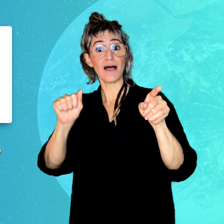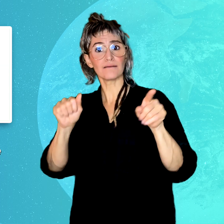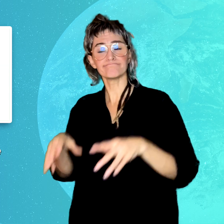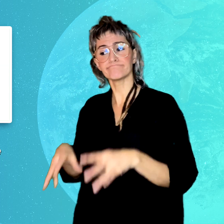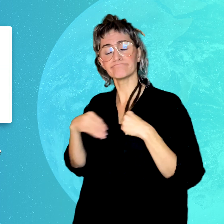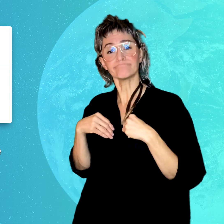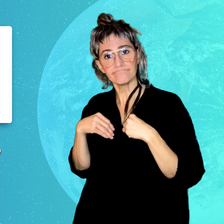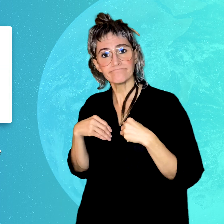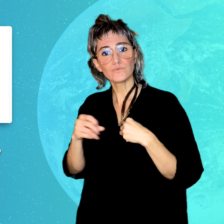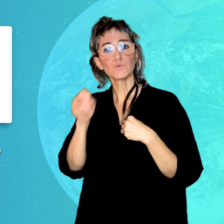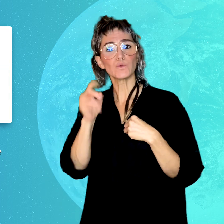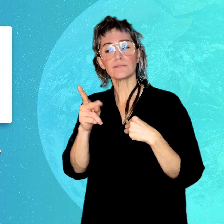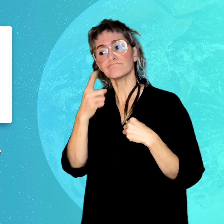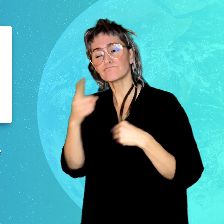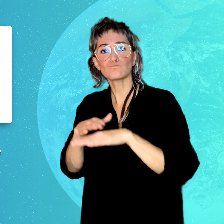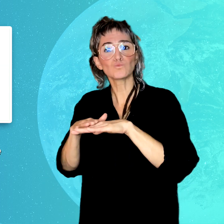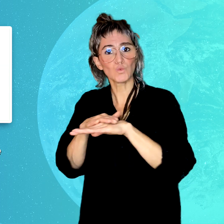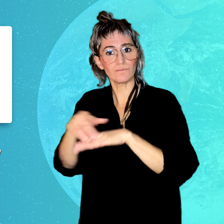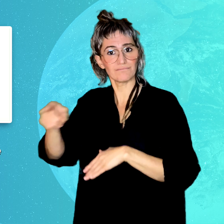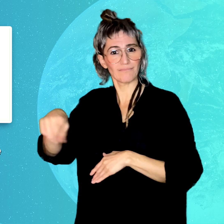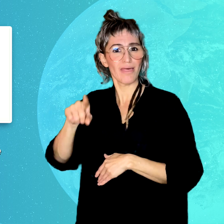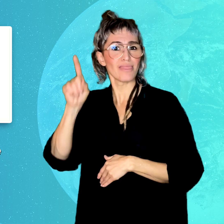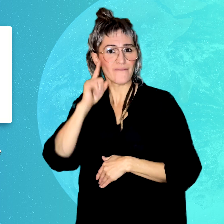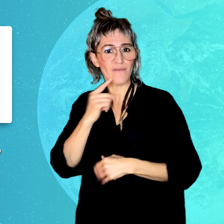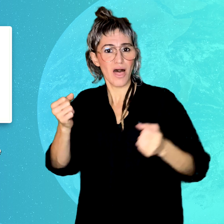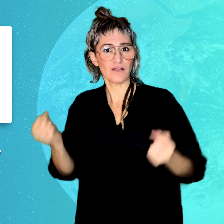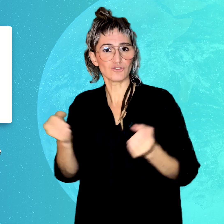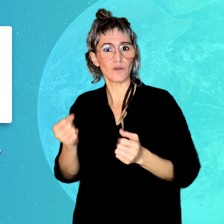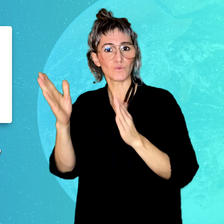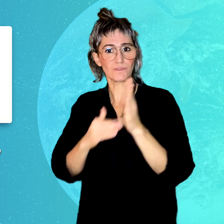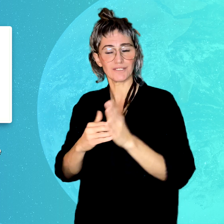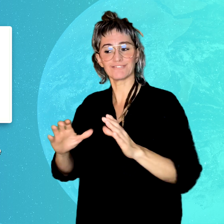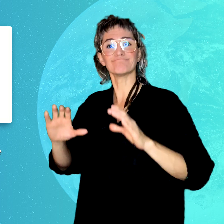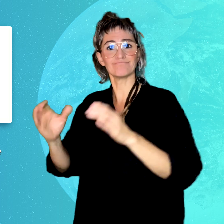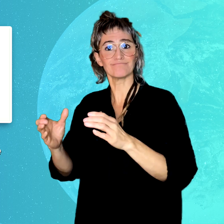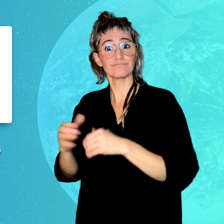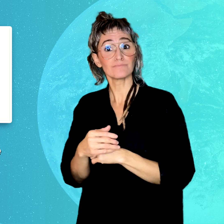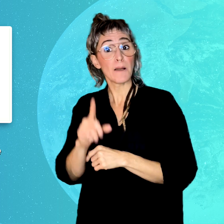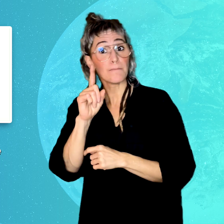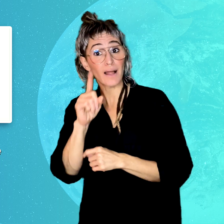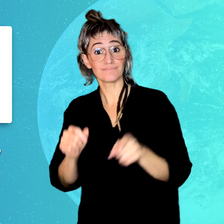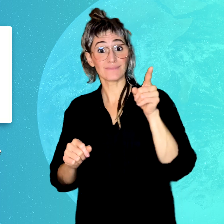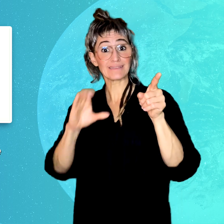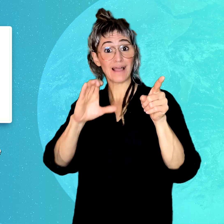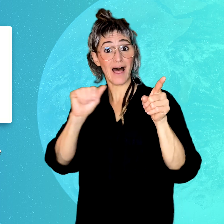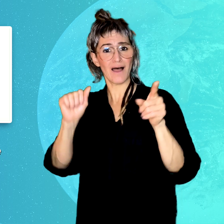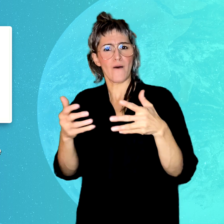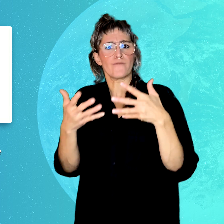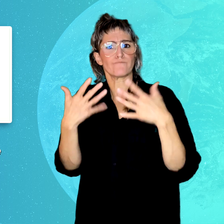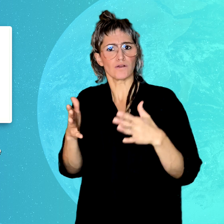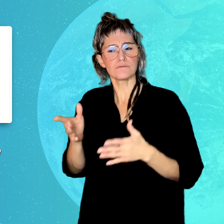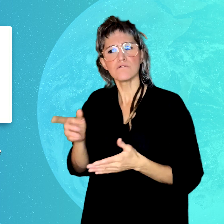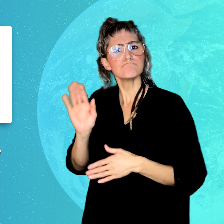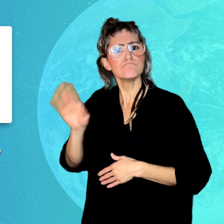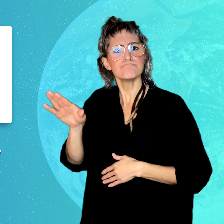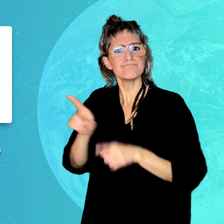of safety messages. The CAA accepted and apologized